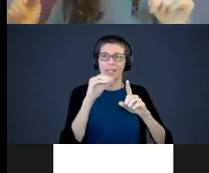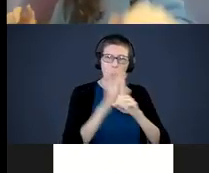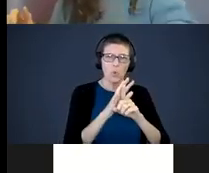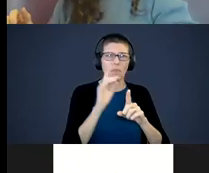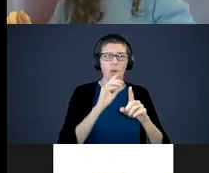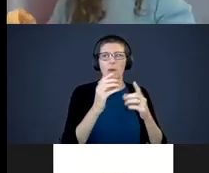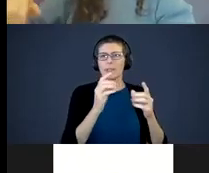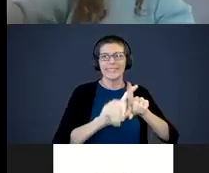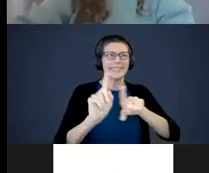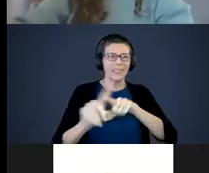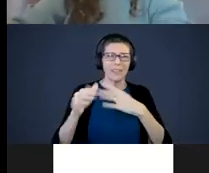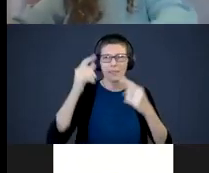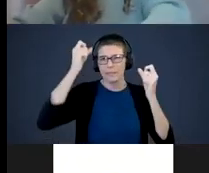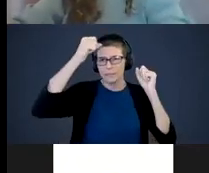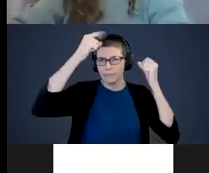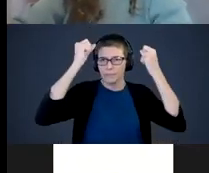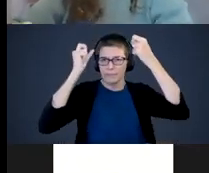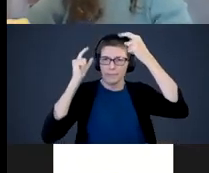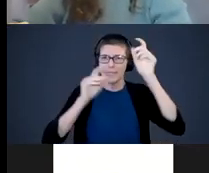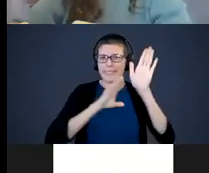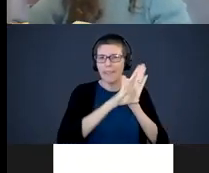development, synapsis development. Safe and consistent environment